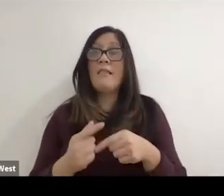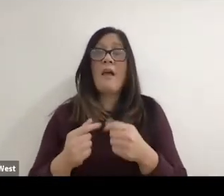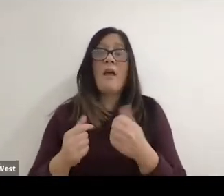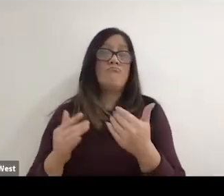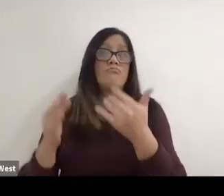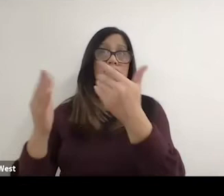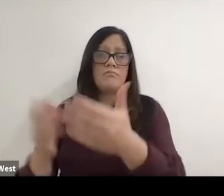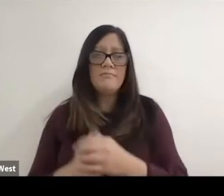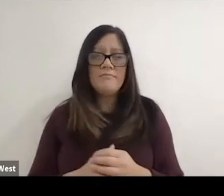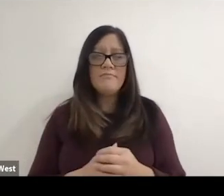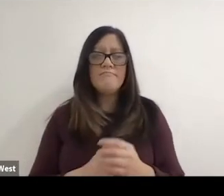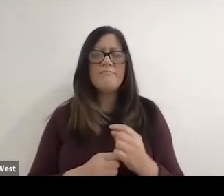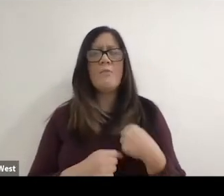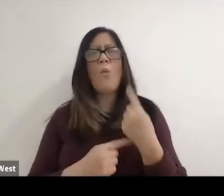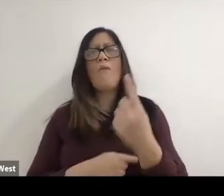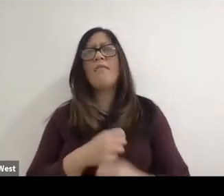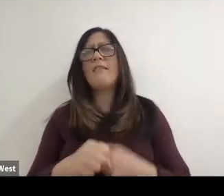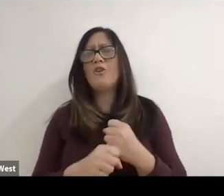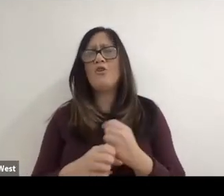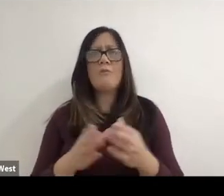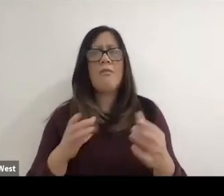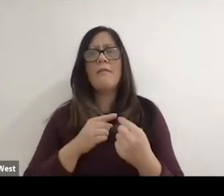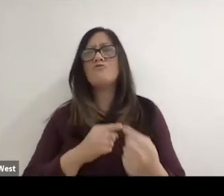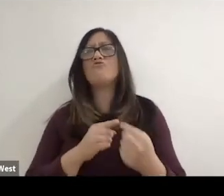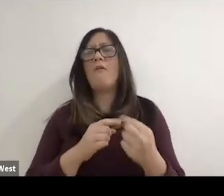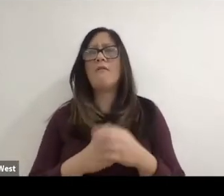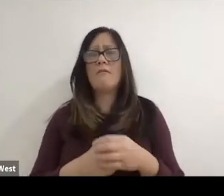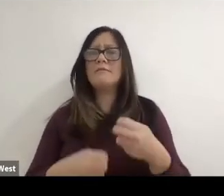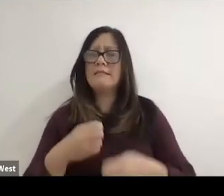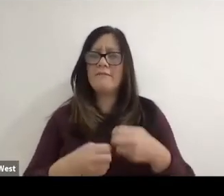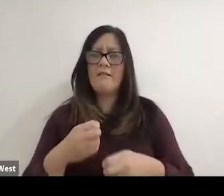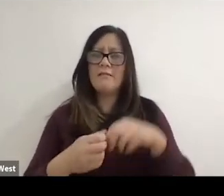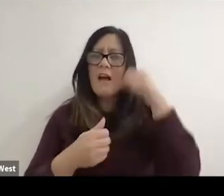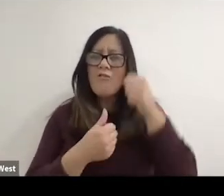years there was a lot of struggles. It was difficult. I remember having conversations